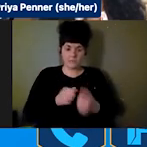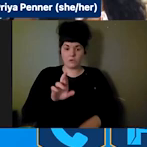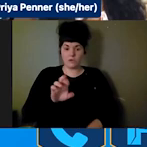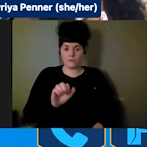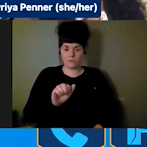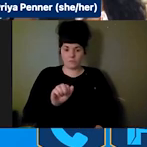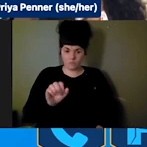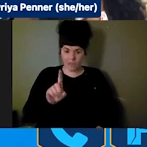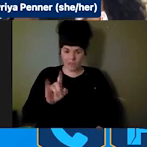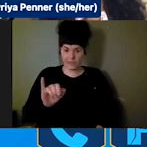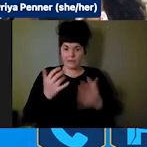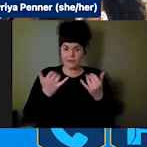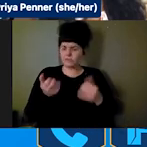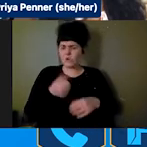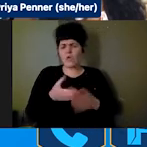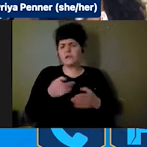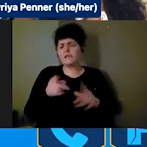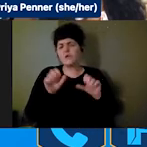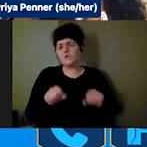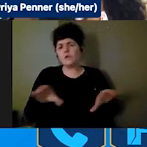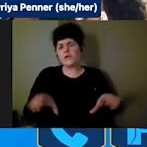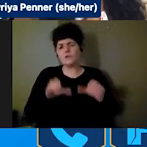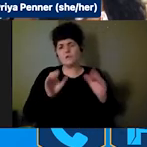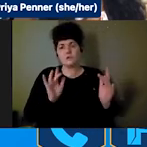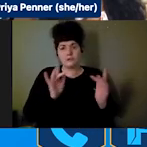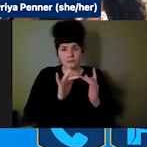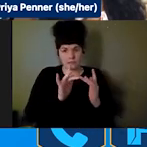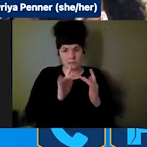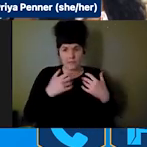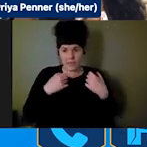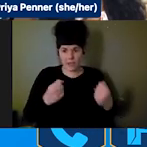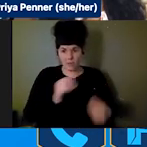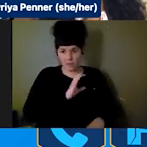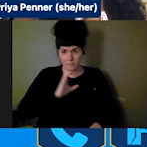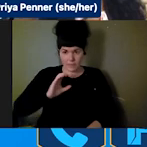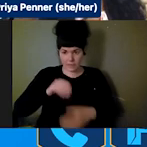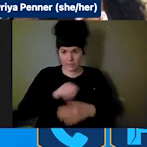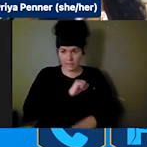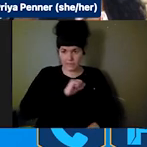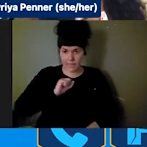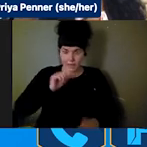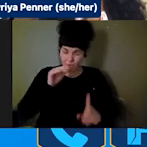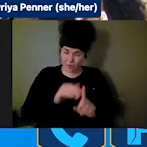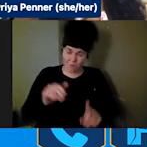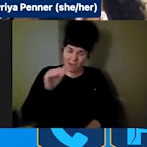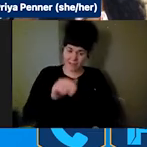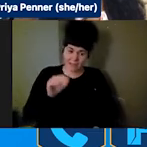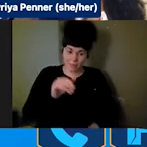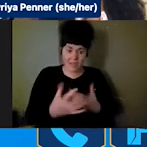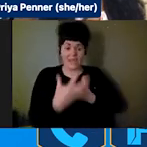to reach out to the meeting in the senate, remind them to include REAADI as a title as